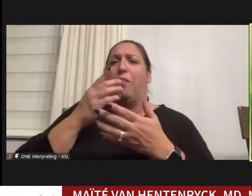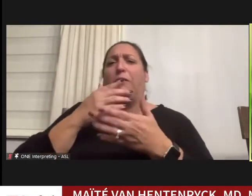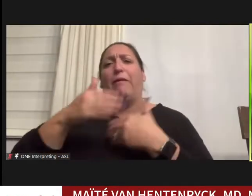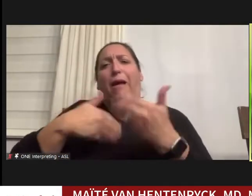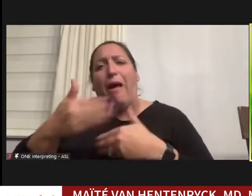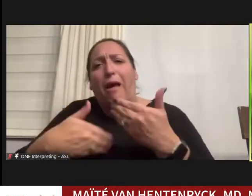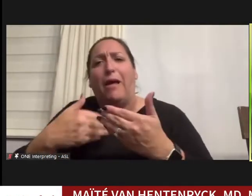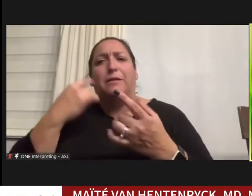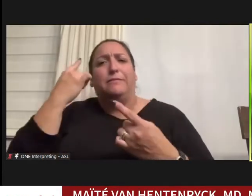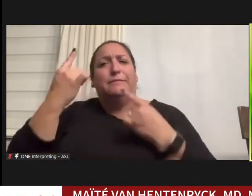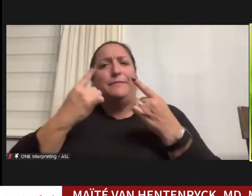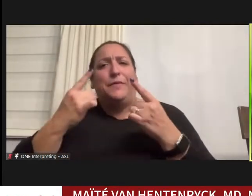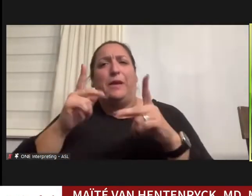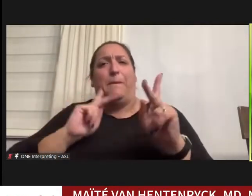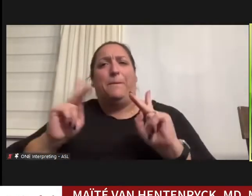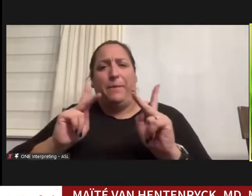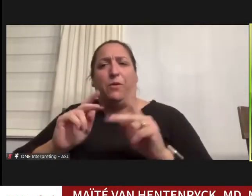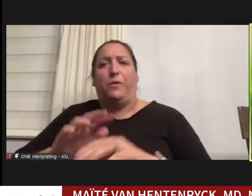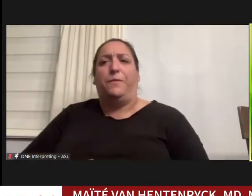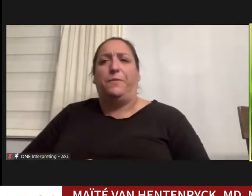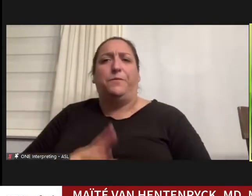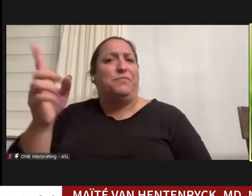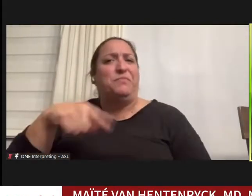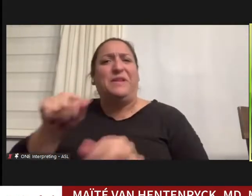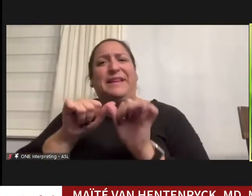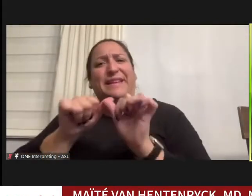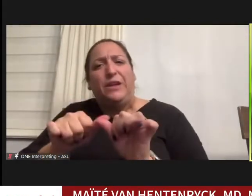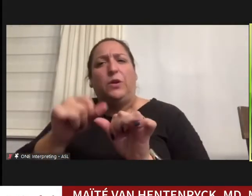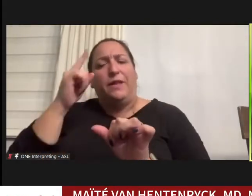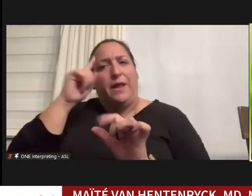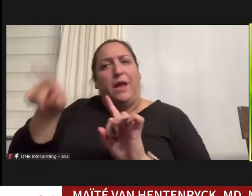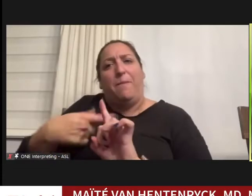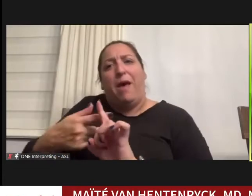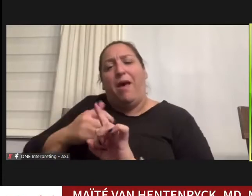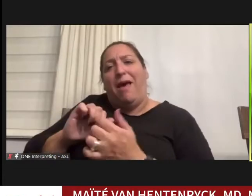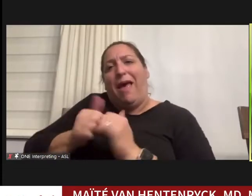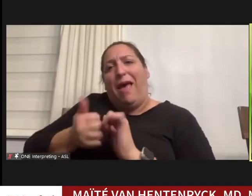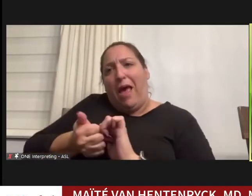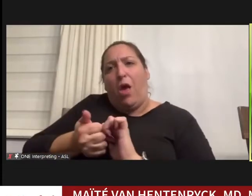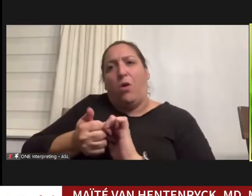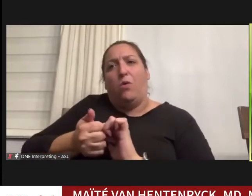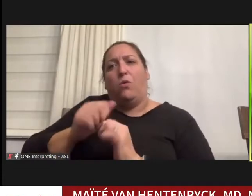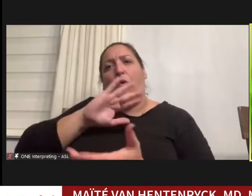But I just continue to think about how in all of my lectures and everything we